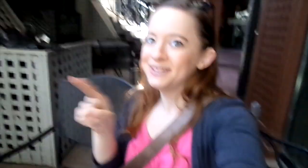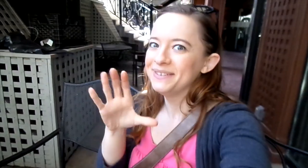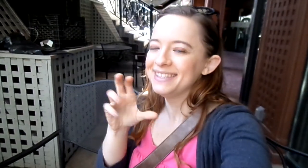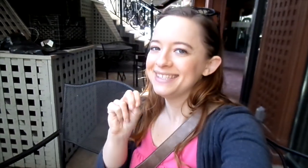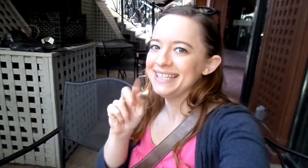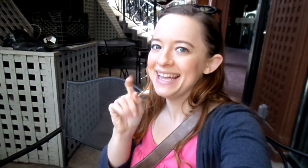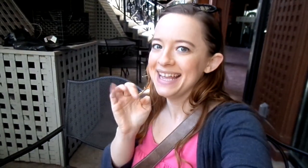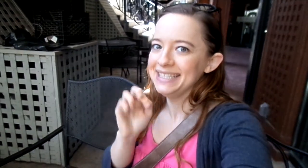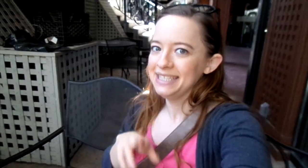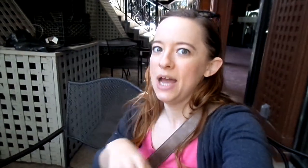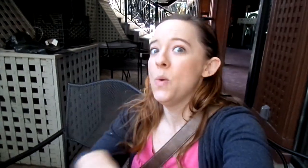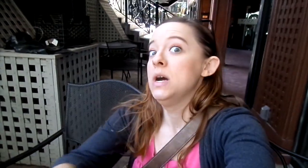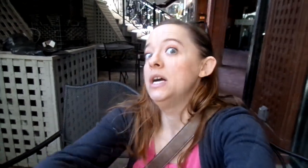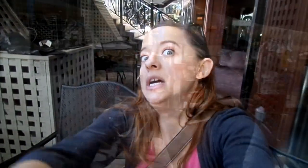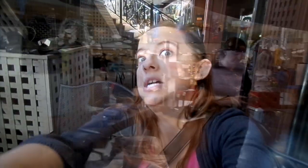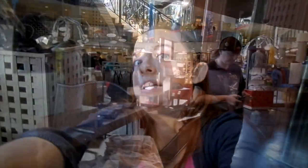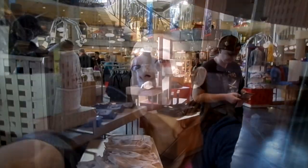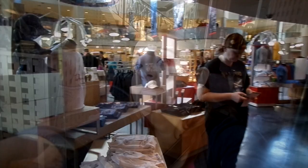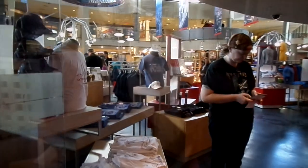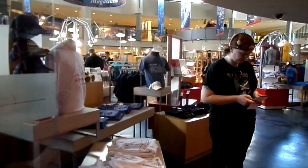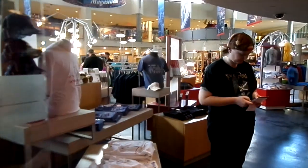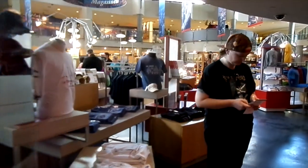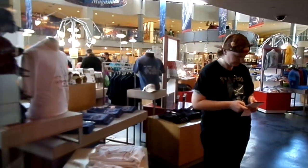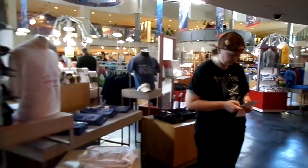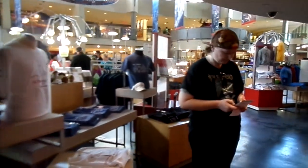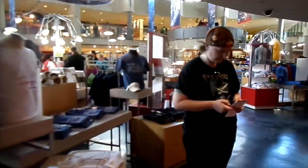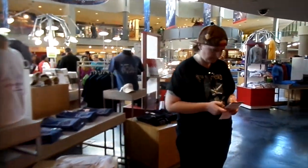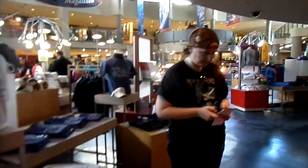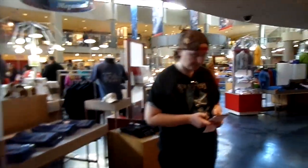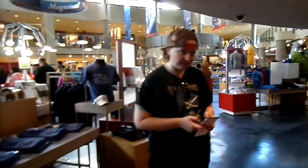then we're gonna to to the CN Tower!